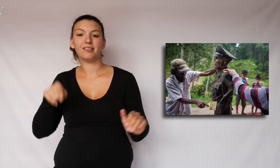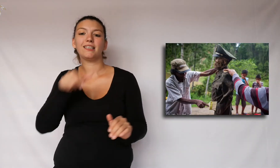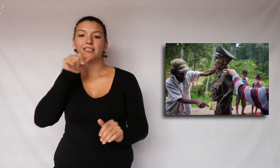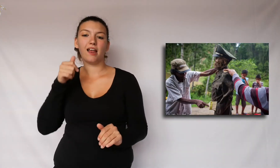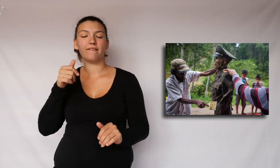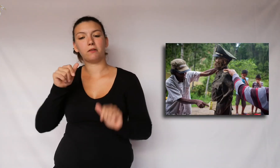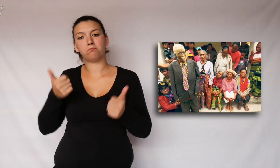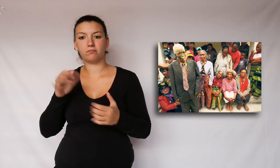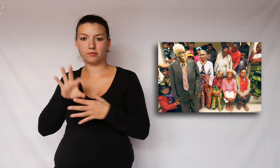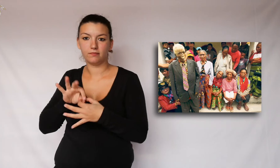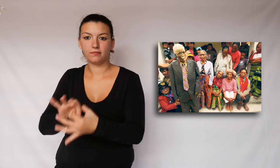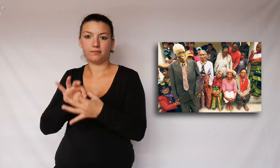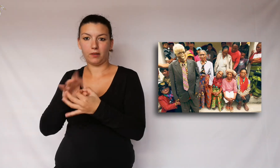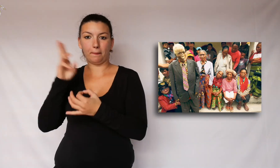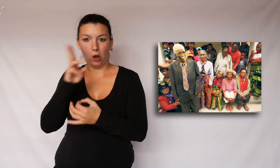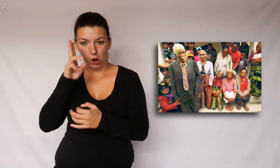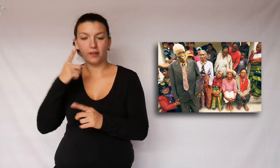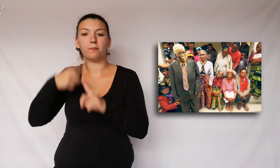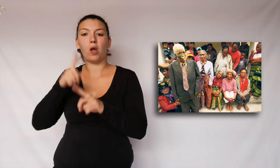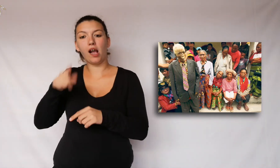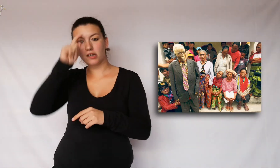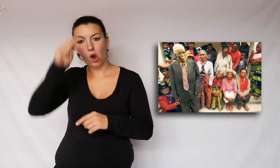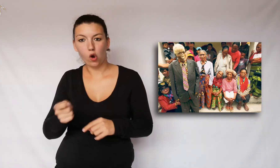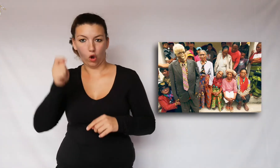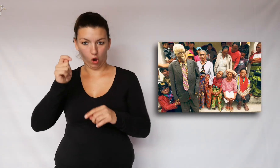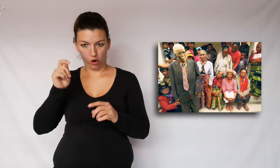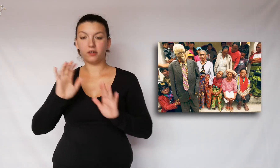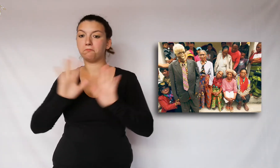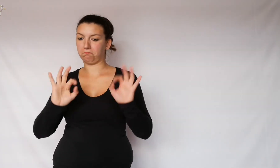this serves to have a connection with the dead and to honor them.